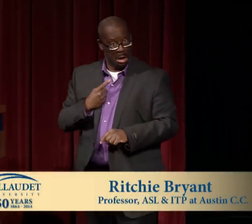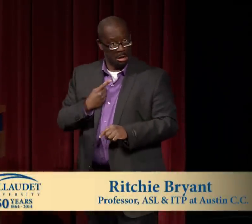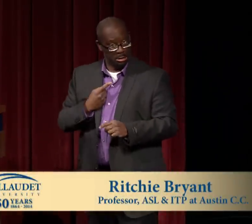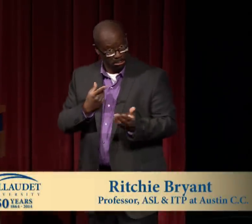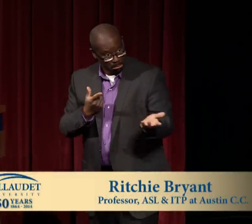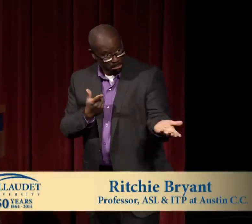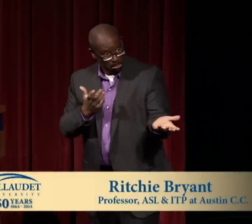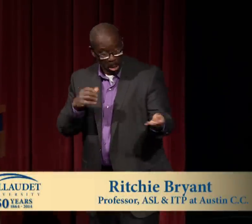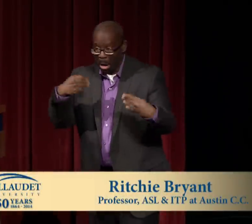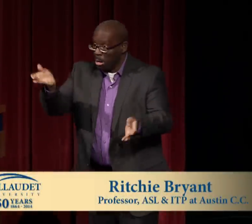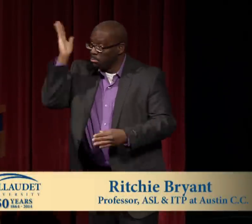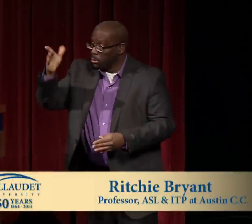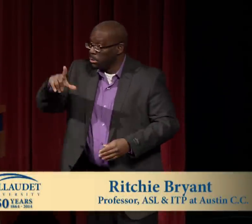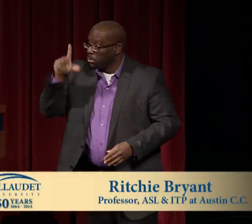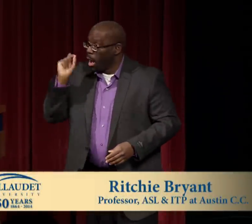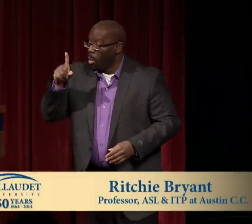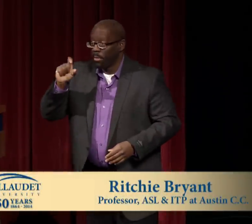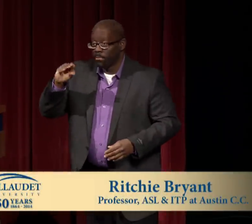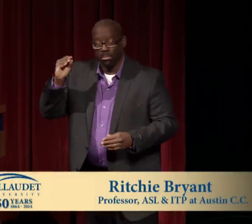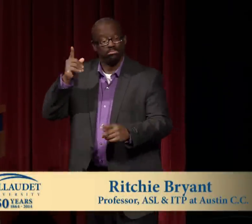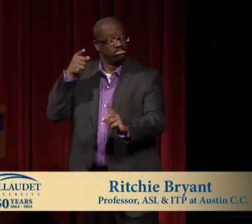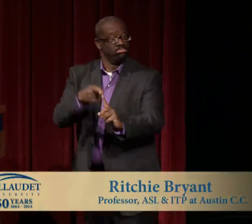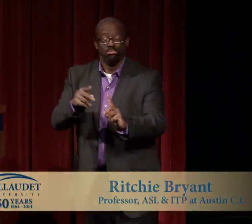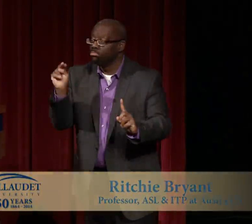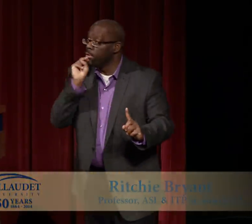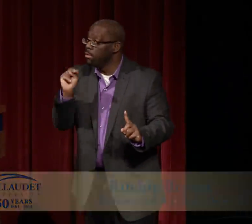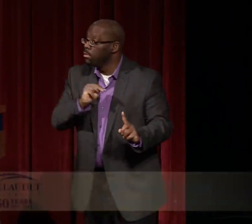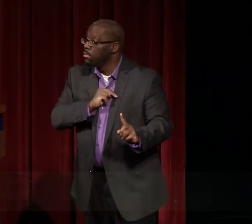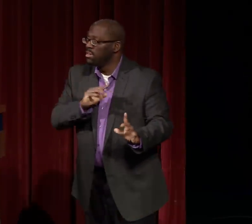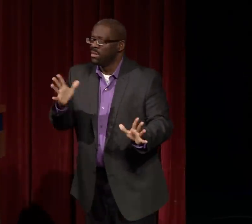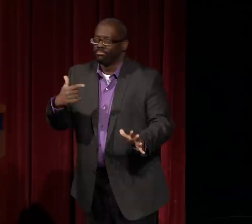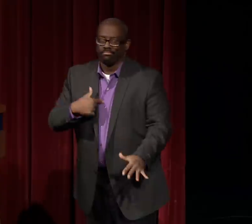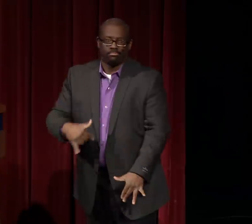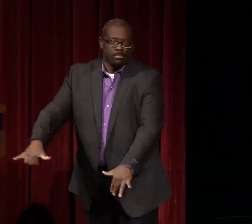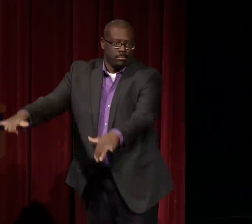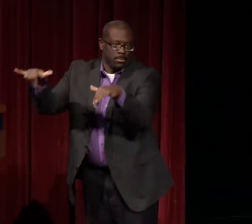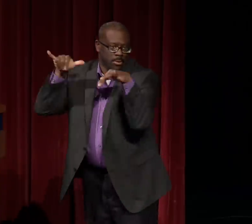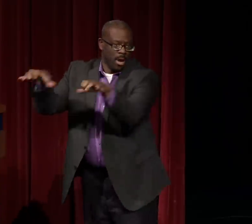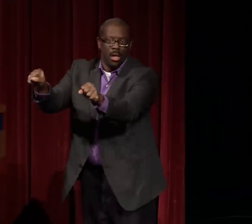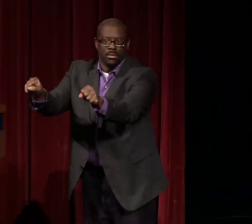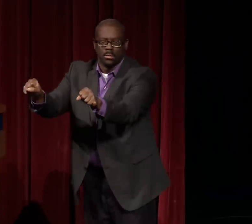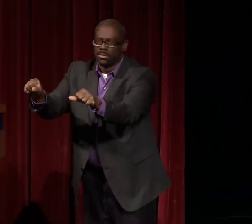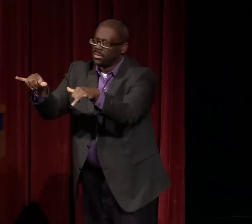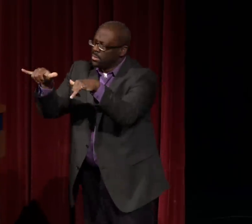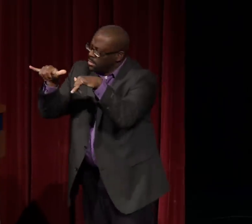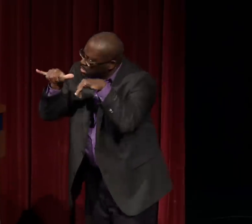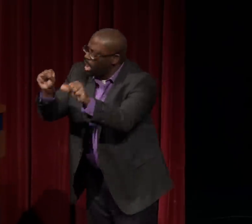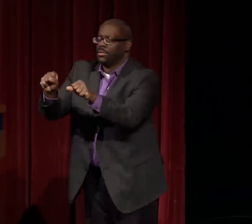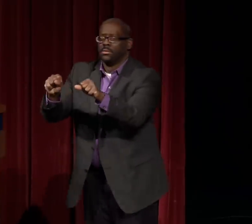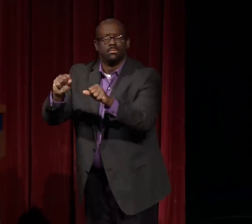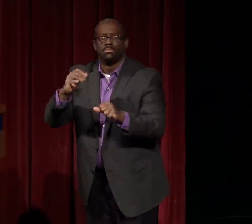Dr. Bienvenu asked me if I would be able to lecture here at Gallaudet University regarding Dr. Marbury,